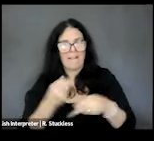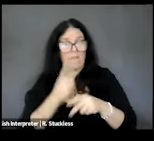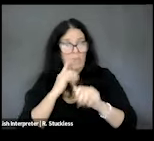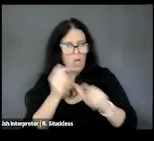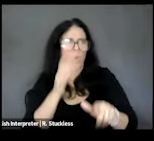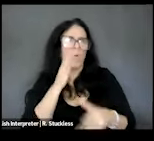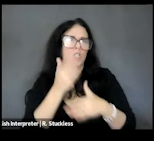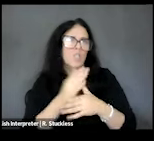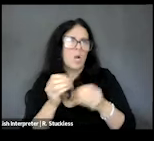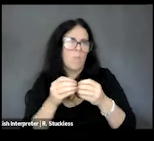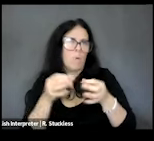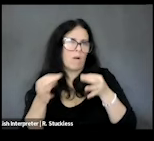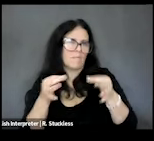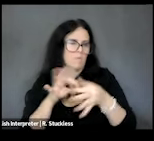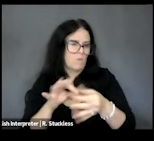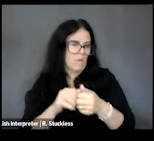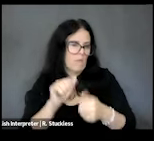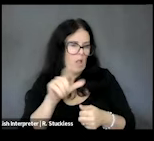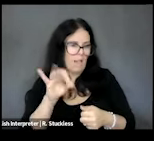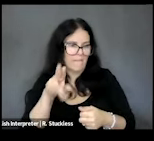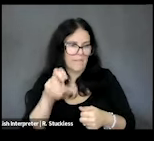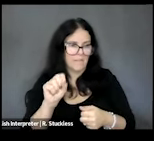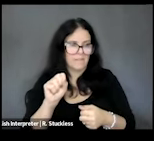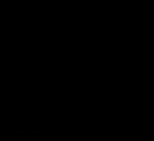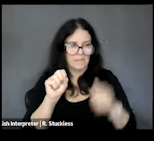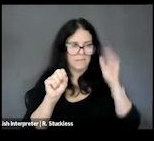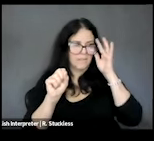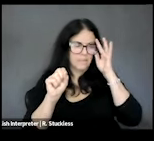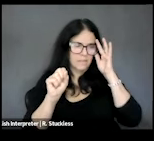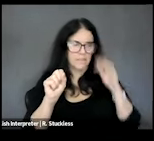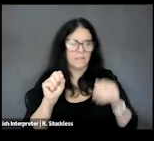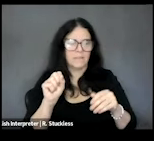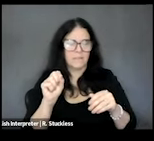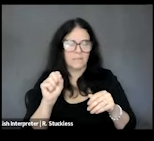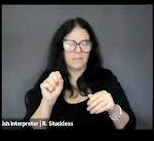about All of Us in the chat throughout the event today, and you can learn more and registration